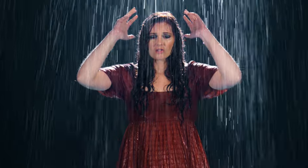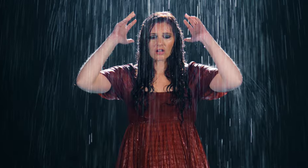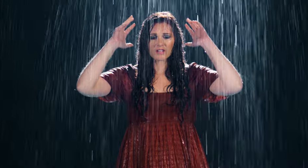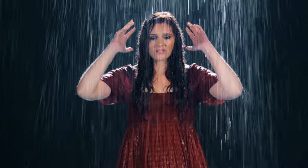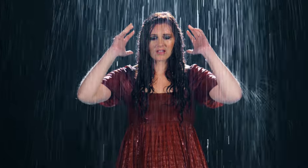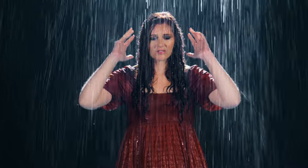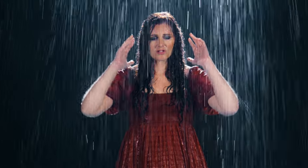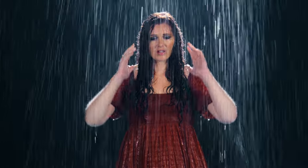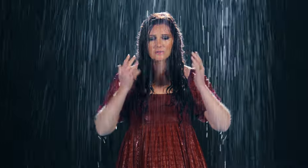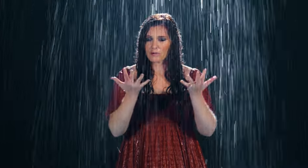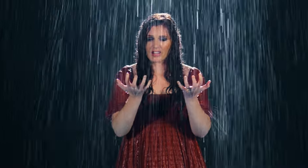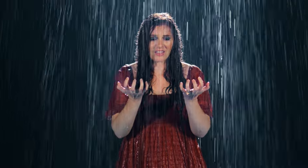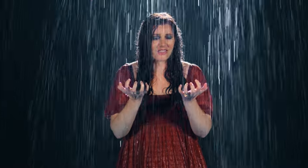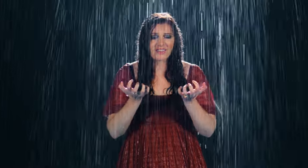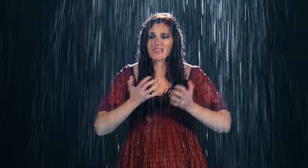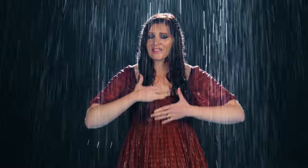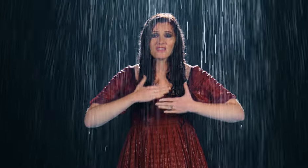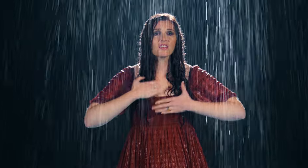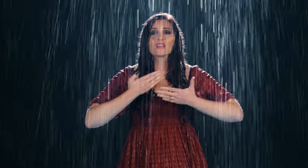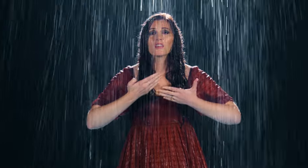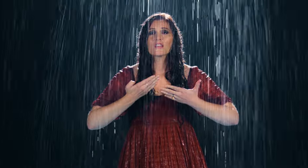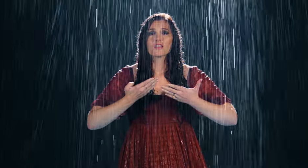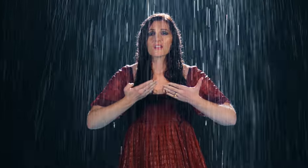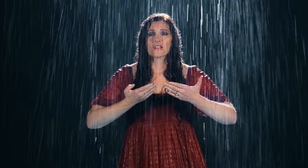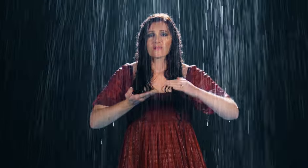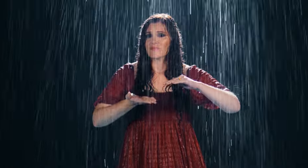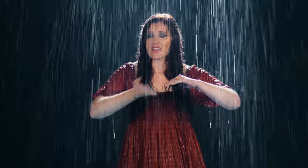Struggling not to just breathe in